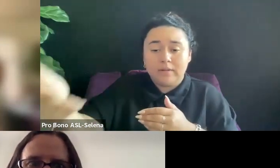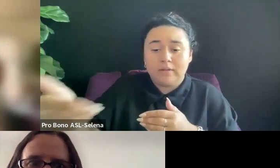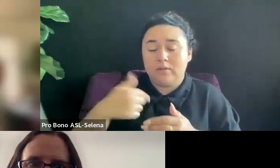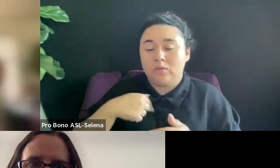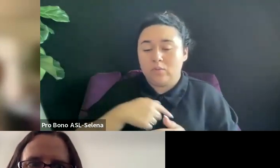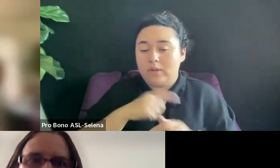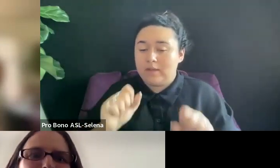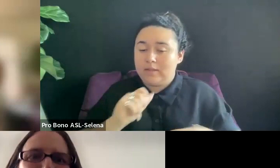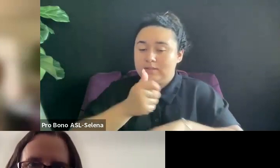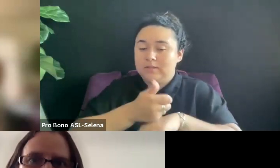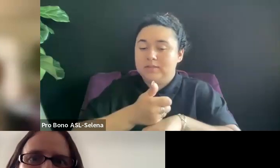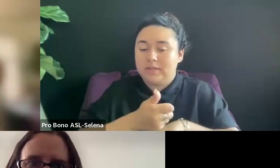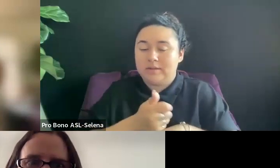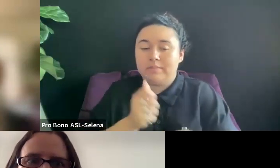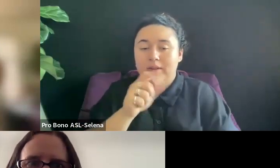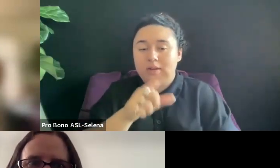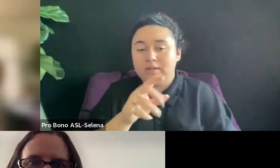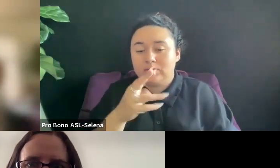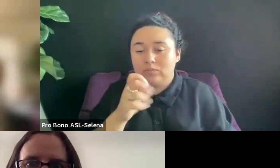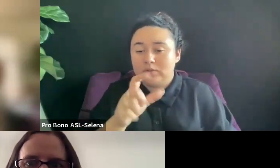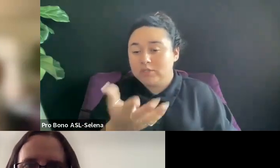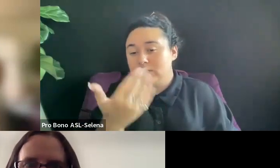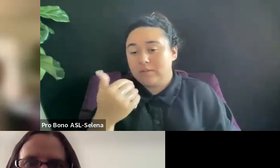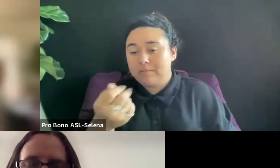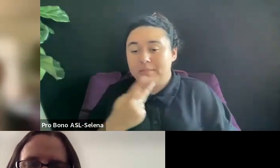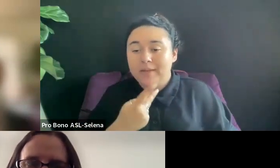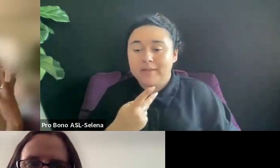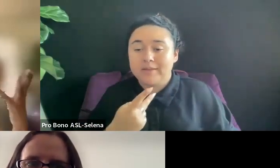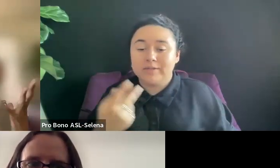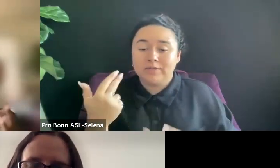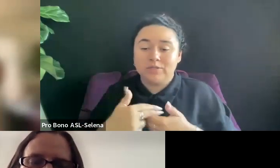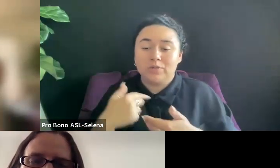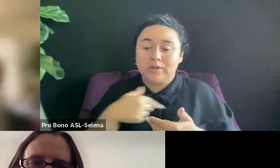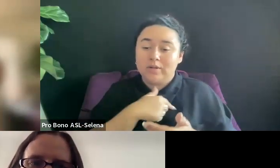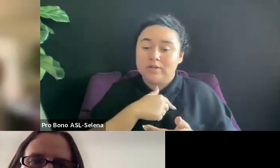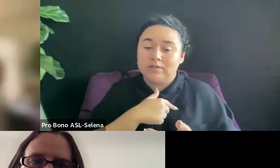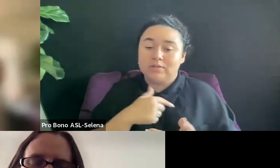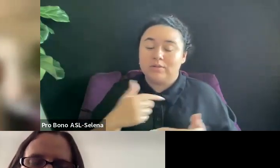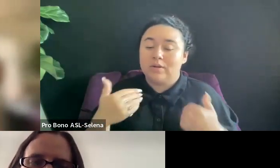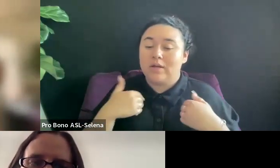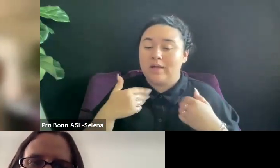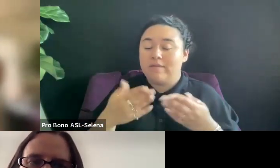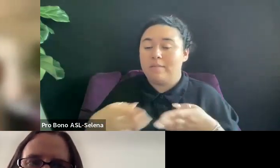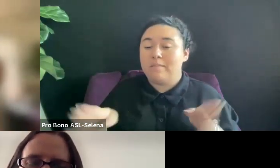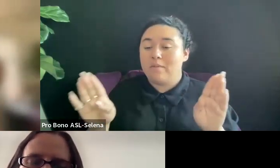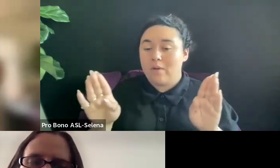ASK 65 TOLL COME BACK AND JOIN US OR HAVE A BROADER PANEL BASED ON YOUR QUESTIONS.